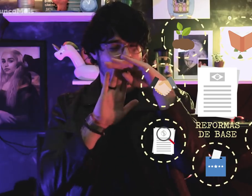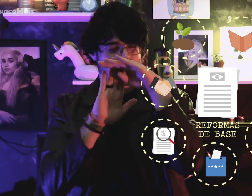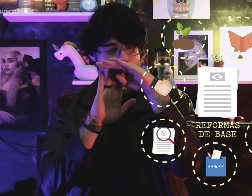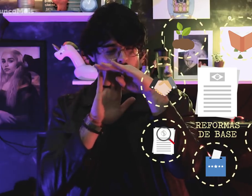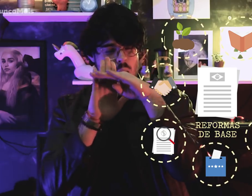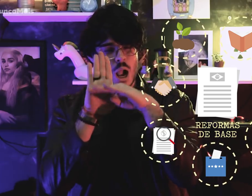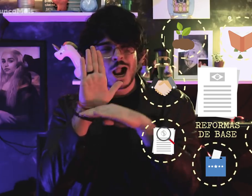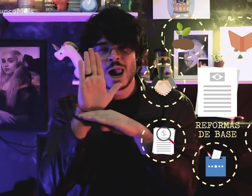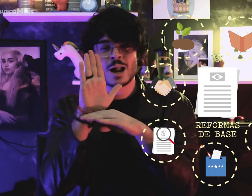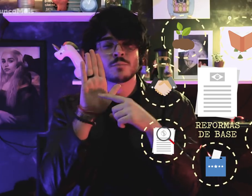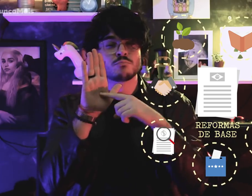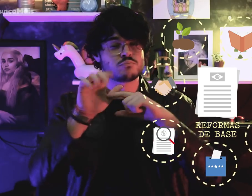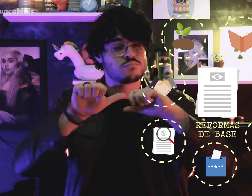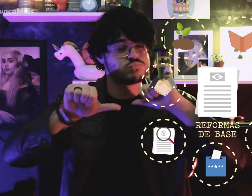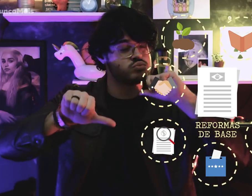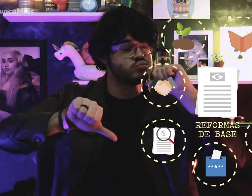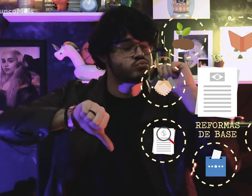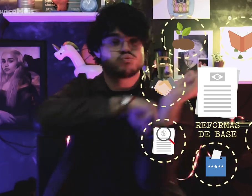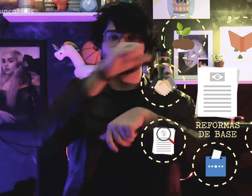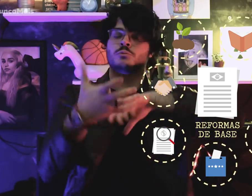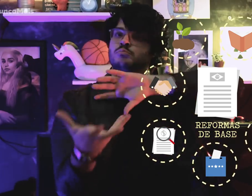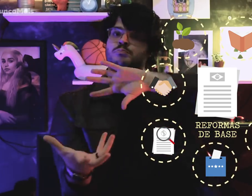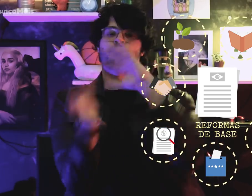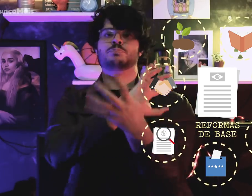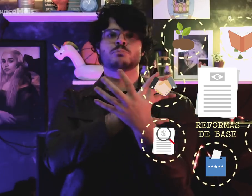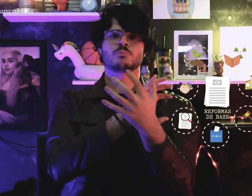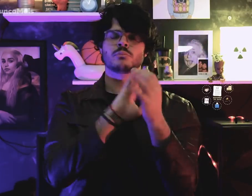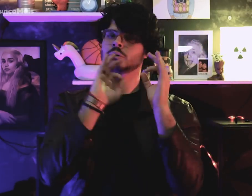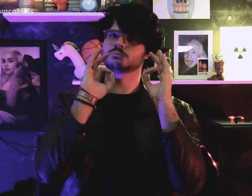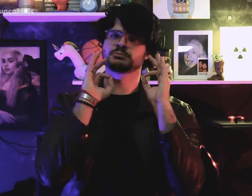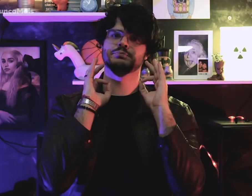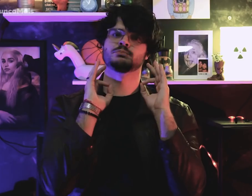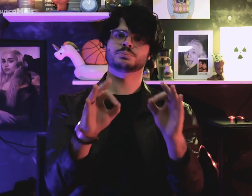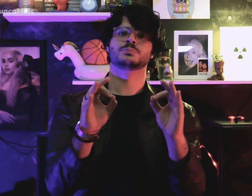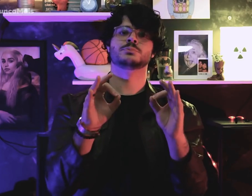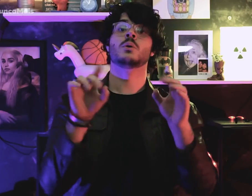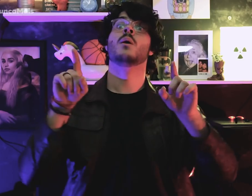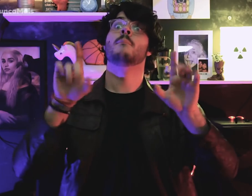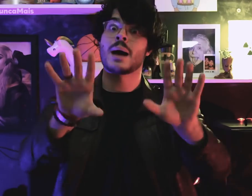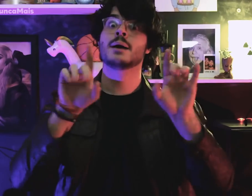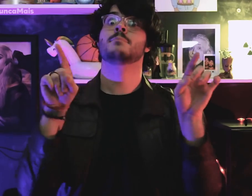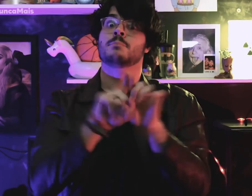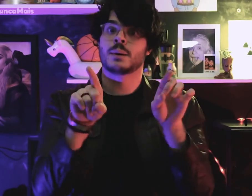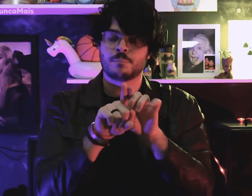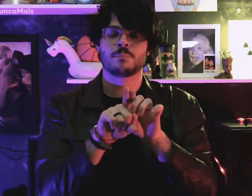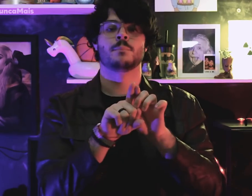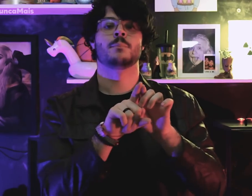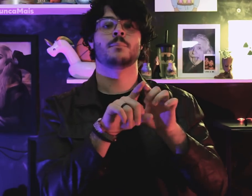They were progressive reforms,